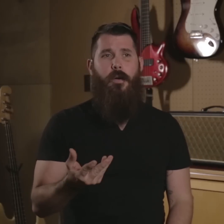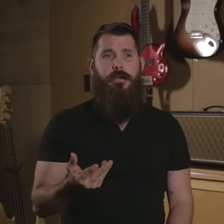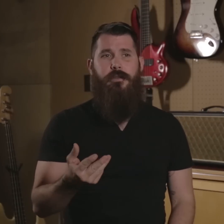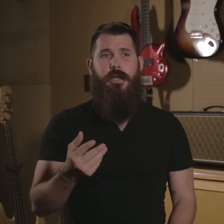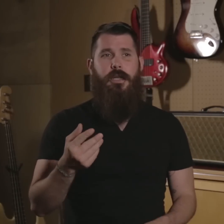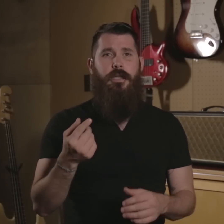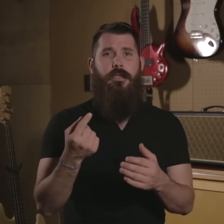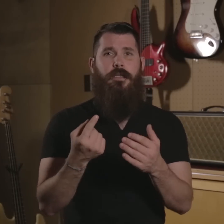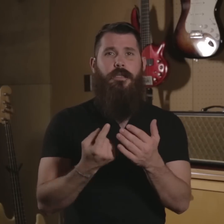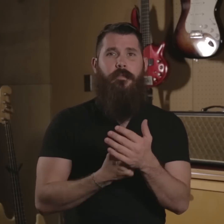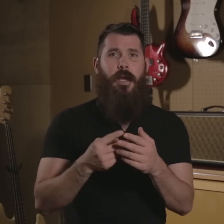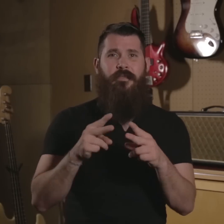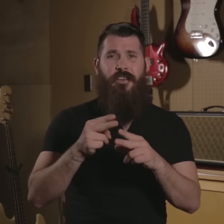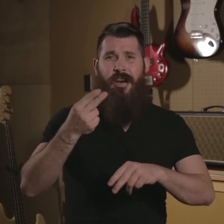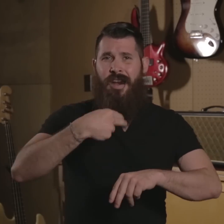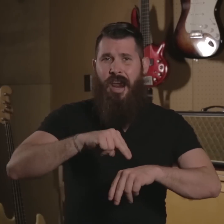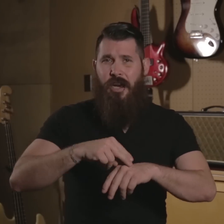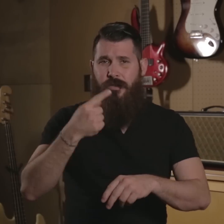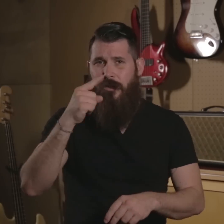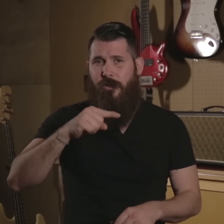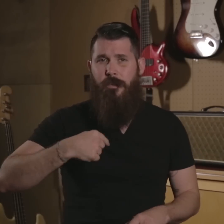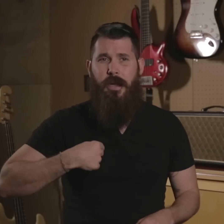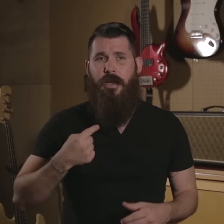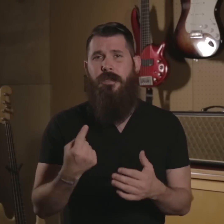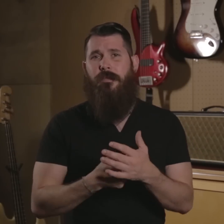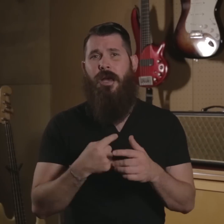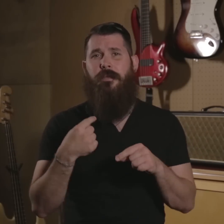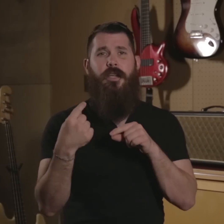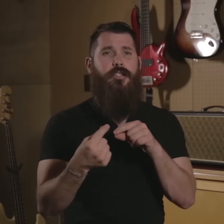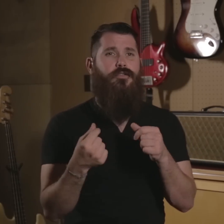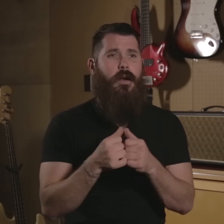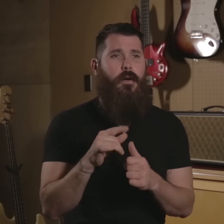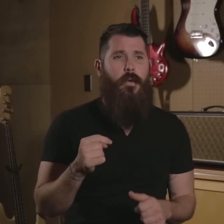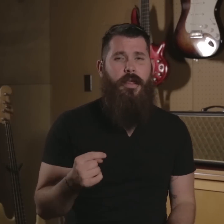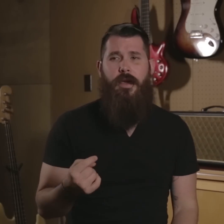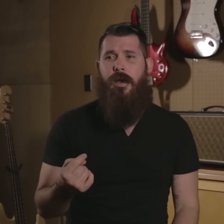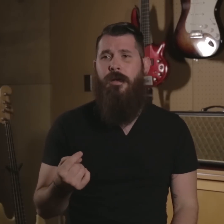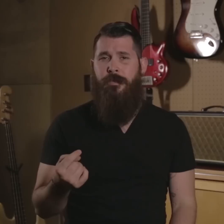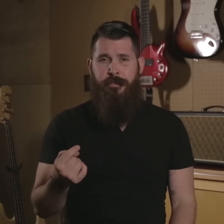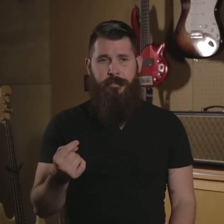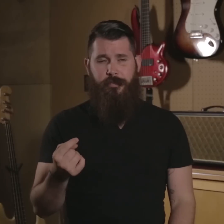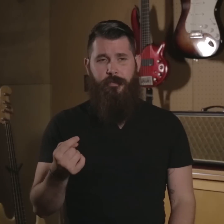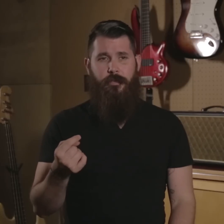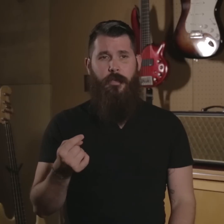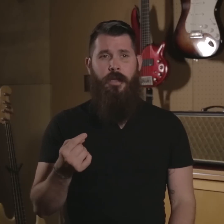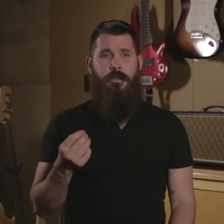Poetry, is sometimes very natural for me, sometimes I struggle with it.